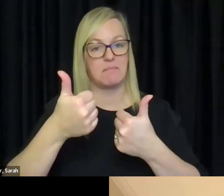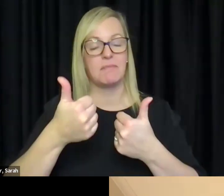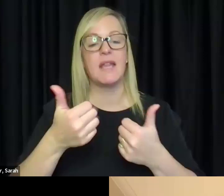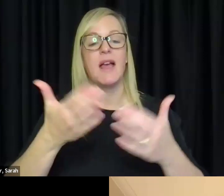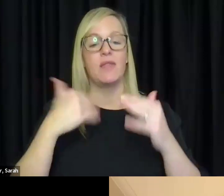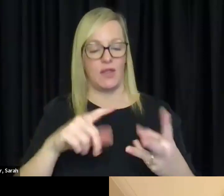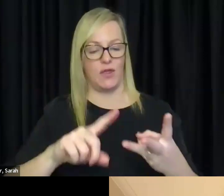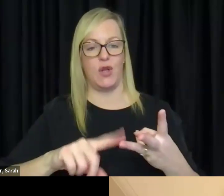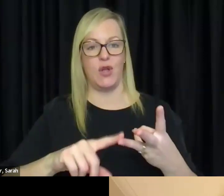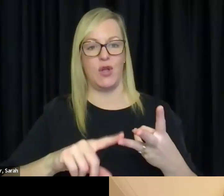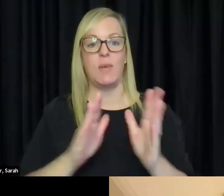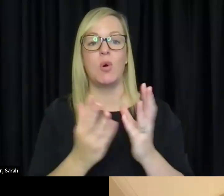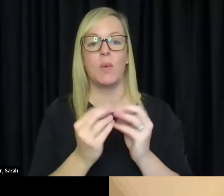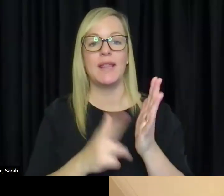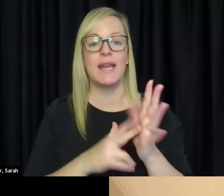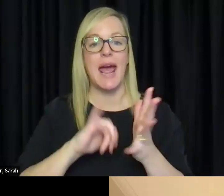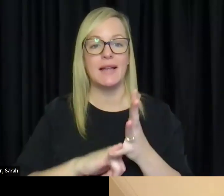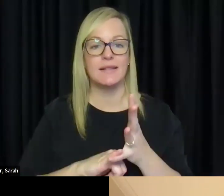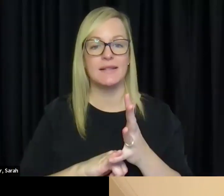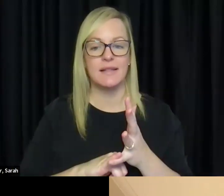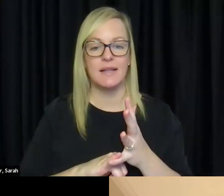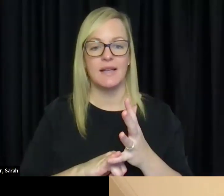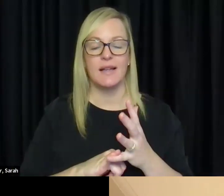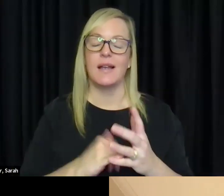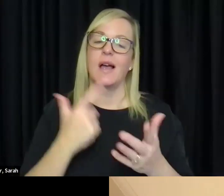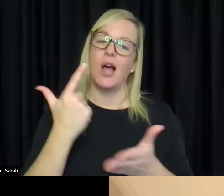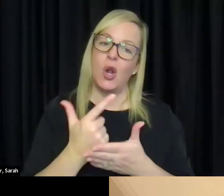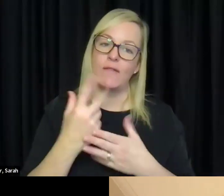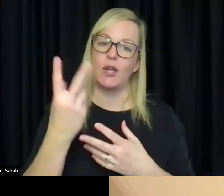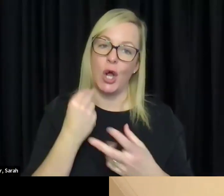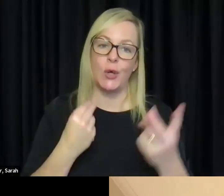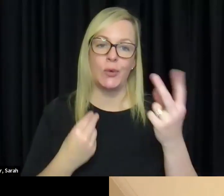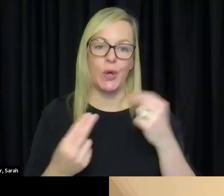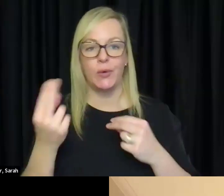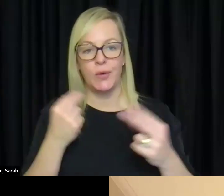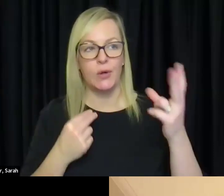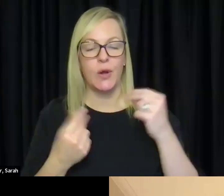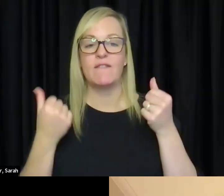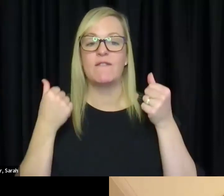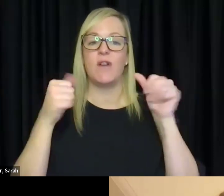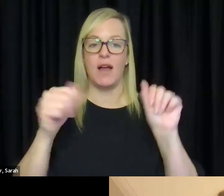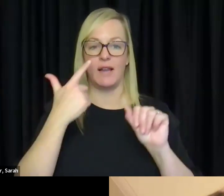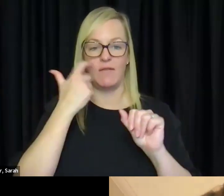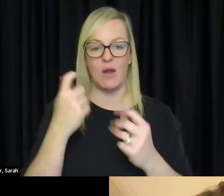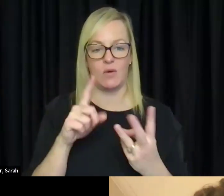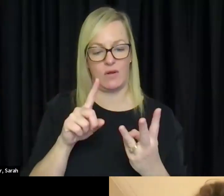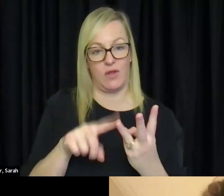there is again a lot of nos, but finally found a publisher who said yes. What I want to say is